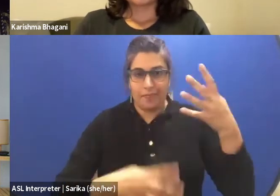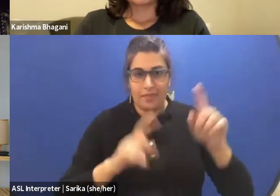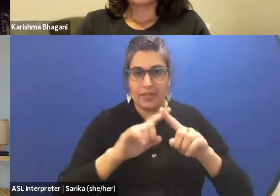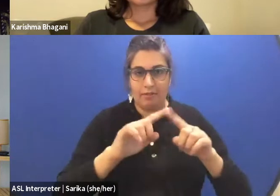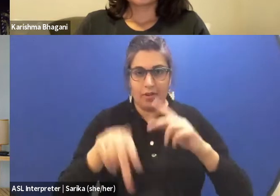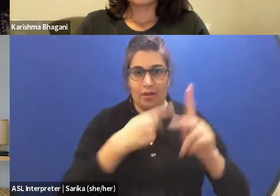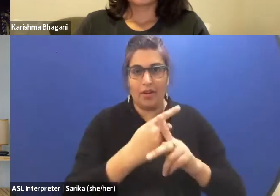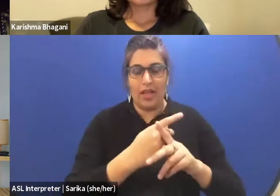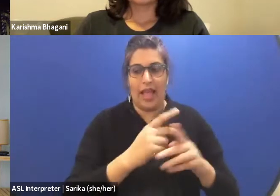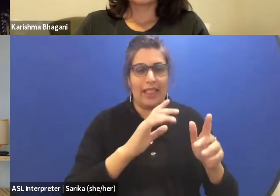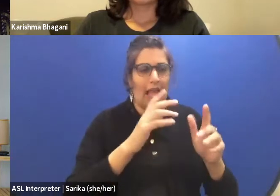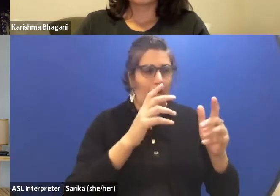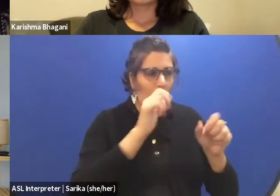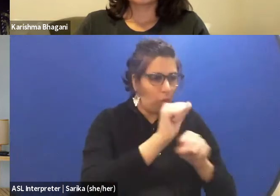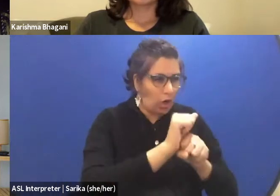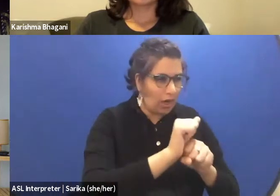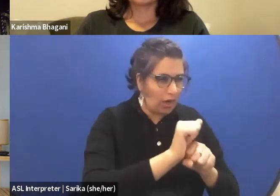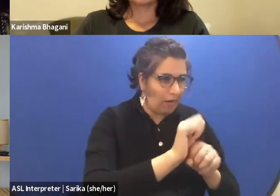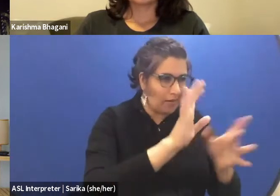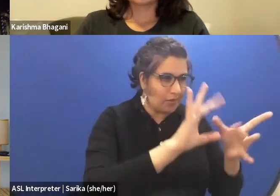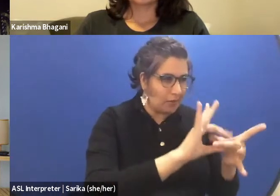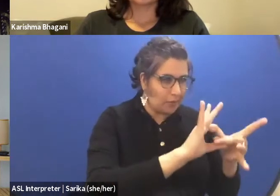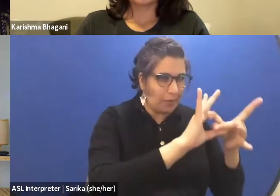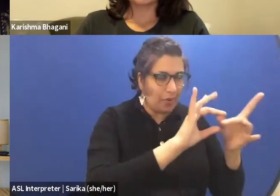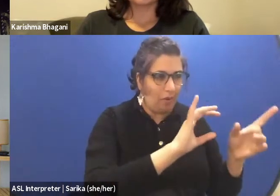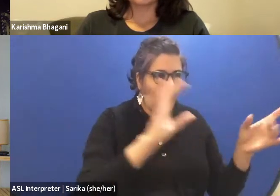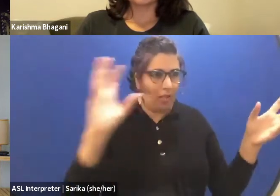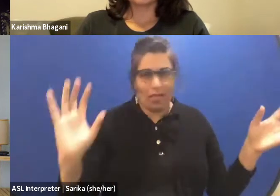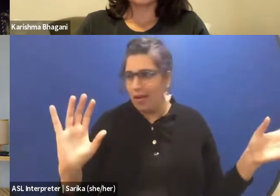to the brutality, because I believe on one thing,